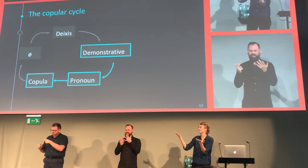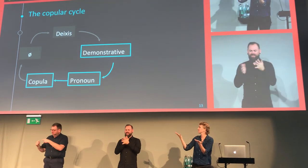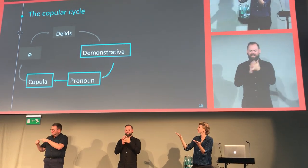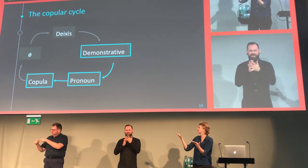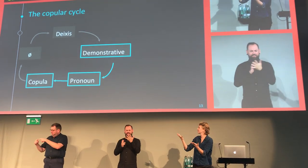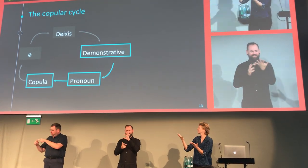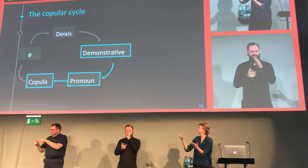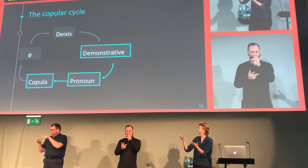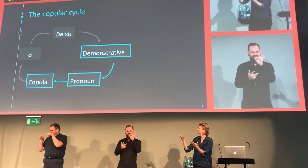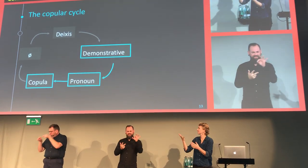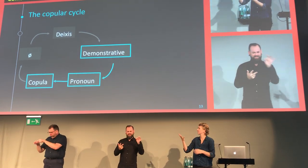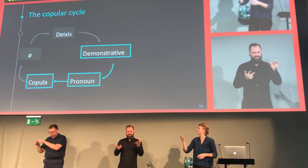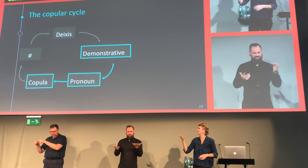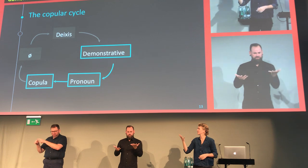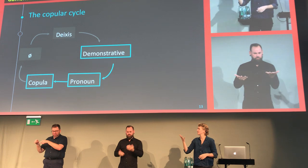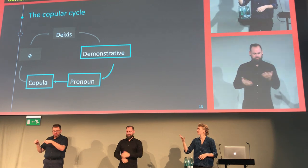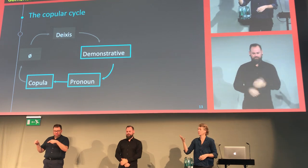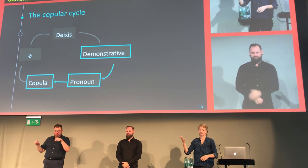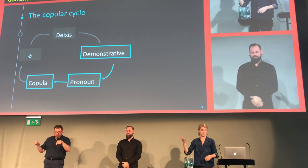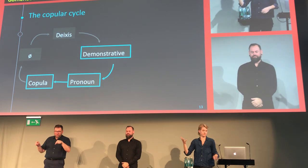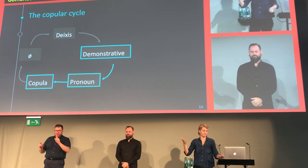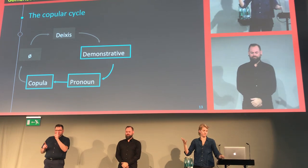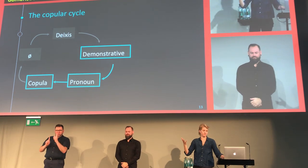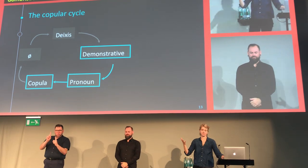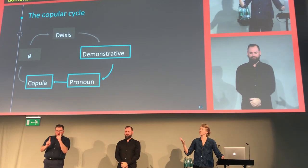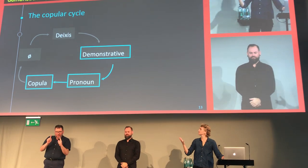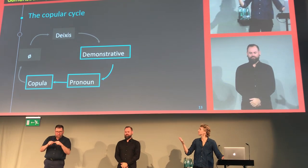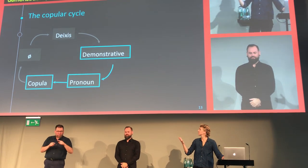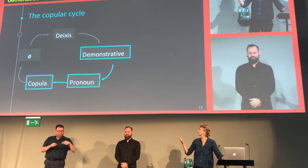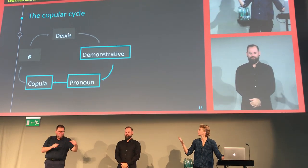And the sign that was used as evidence of this process